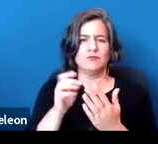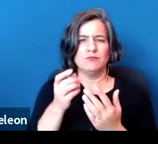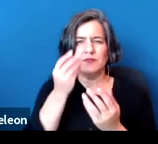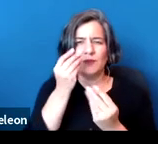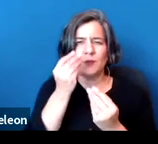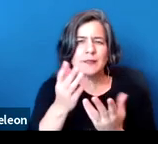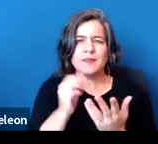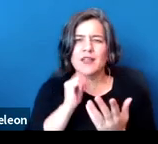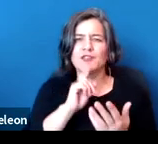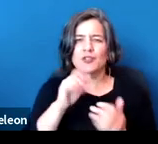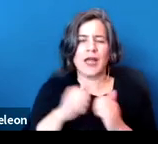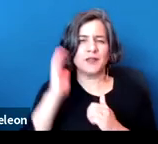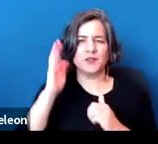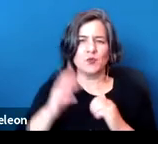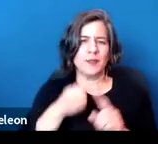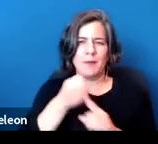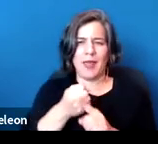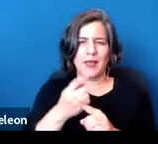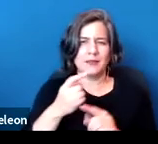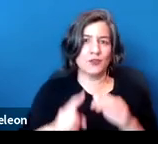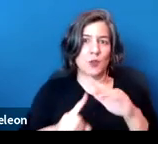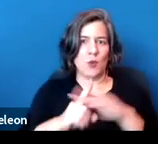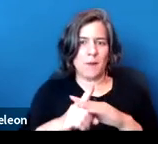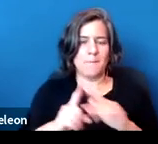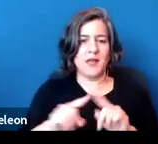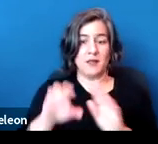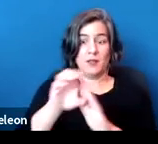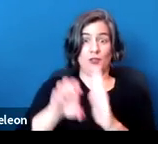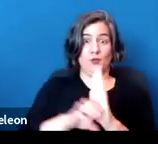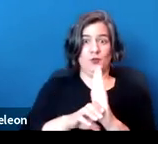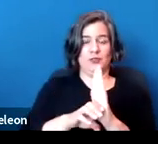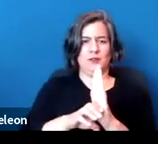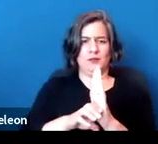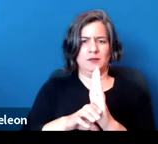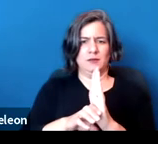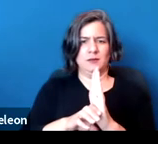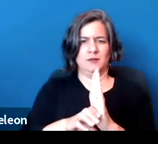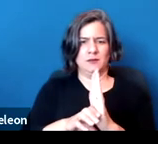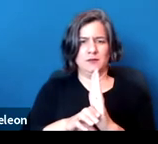but it's not necessarily reasonable, and therefore,